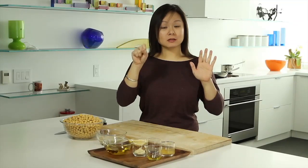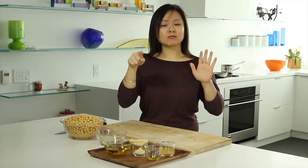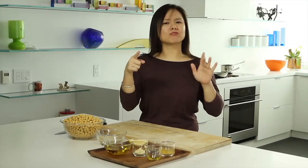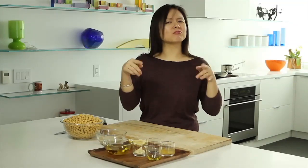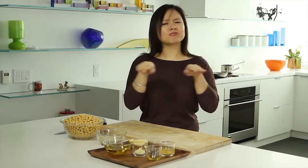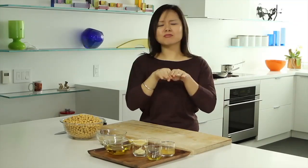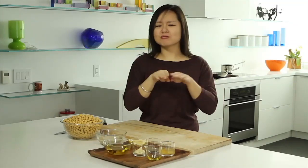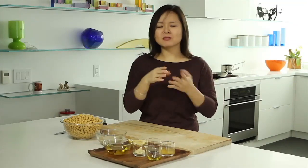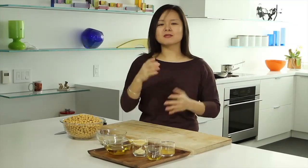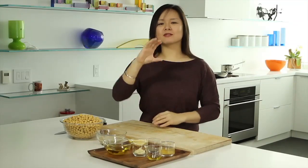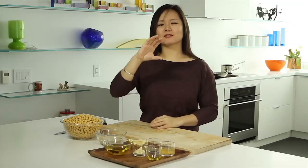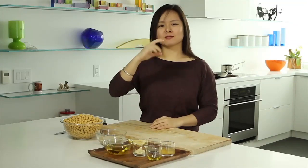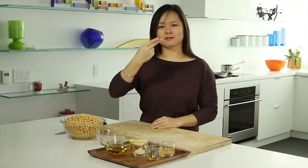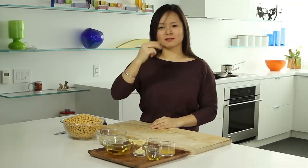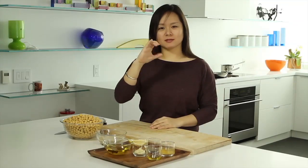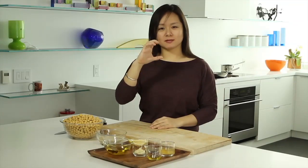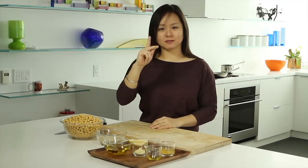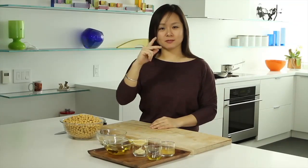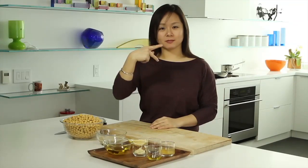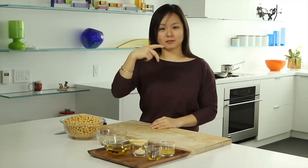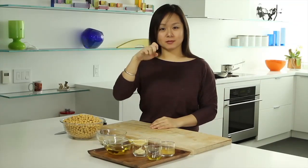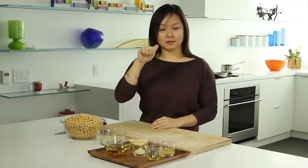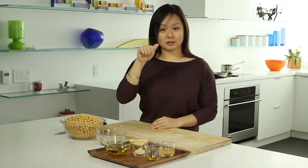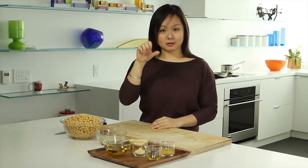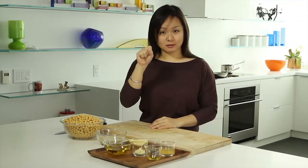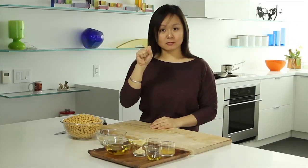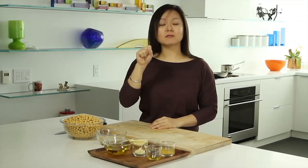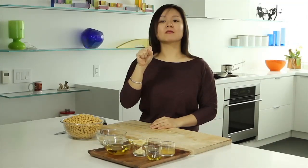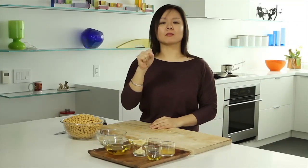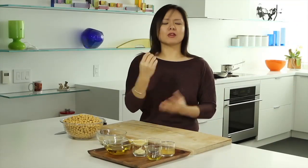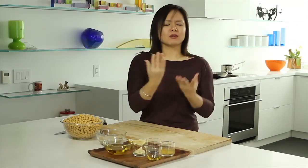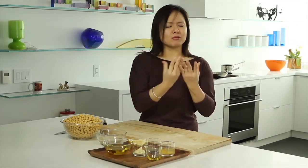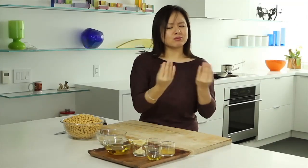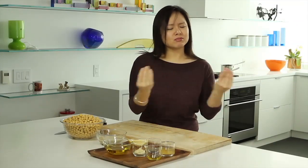the same thing as chickpeas. There are many